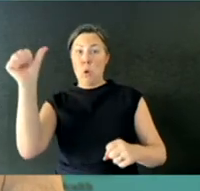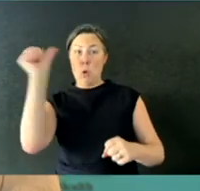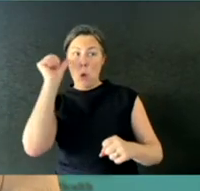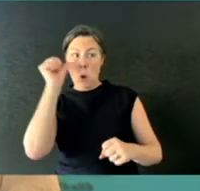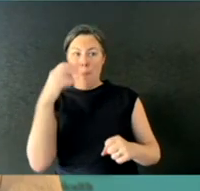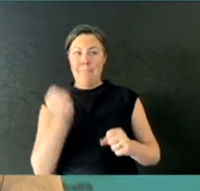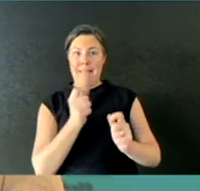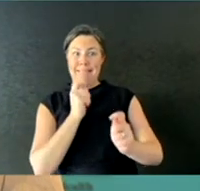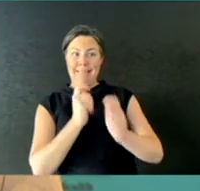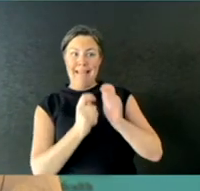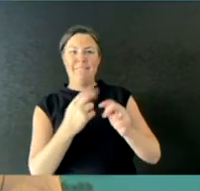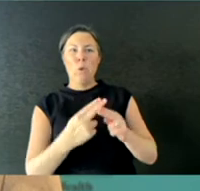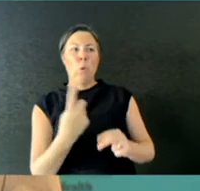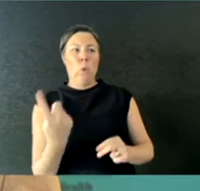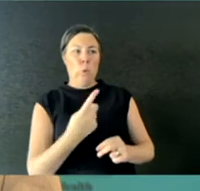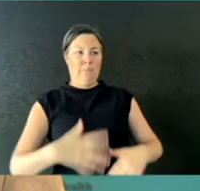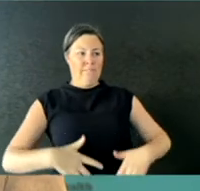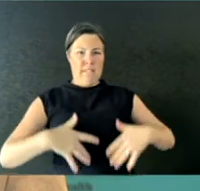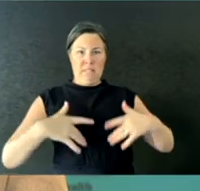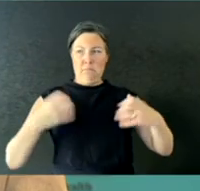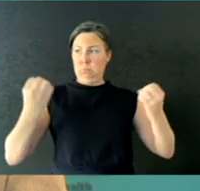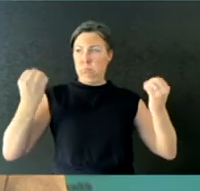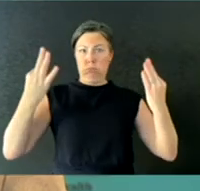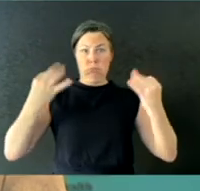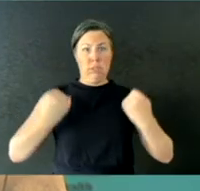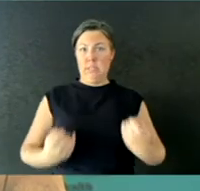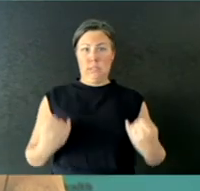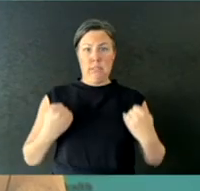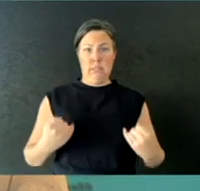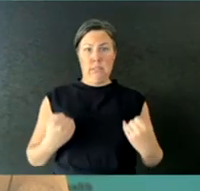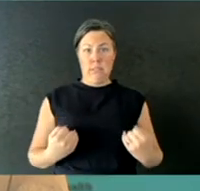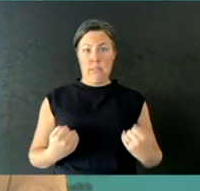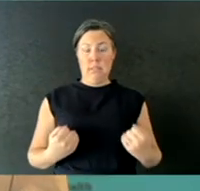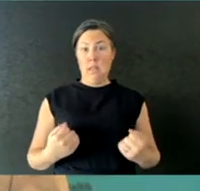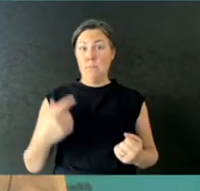been discussed here before, where certain groups of people who are showing no symptoms